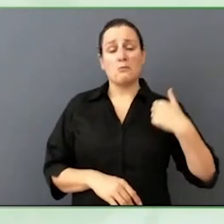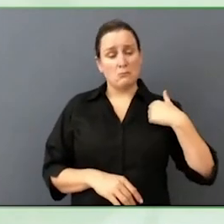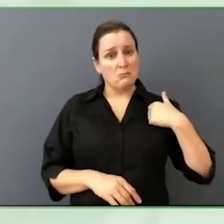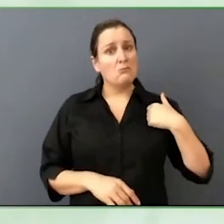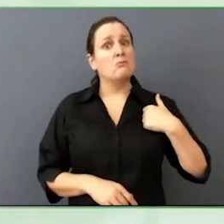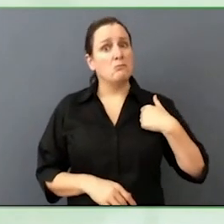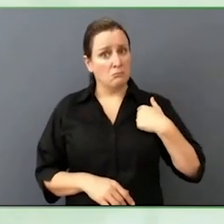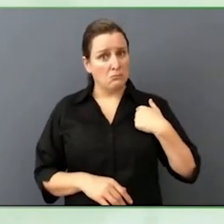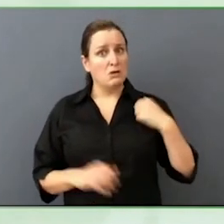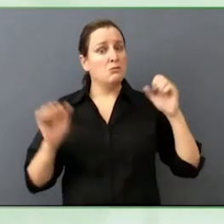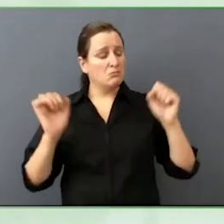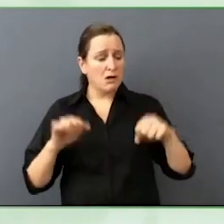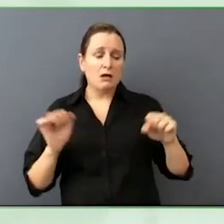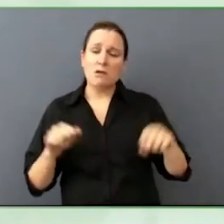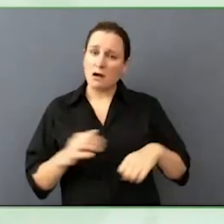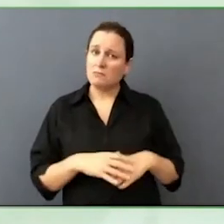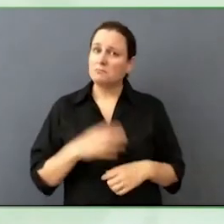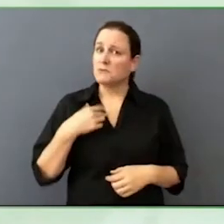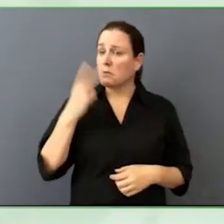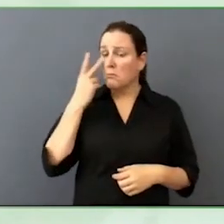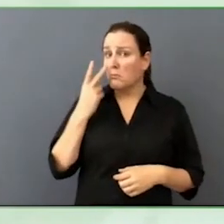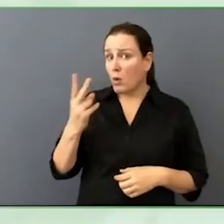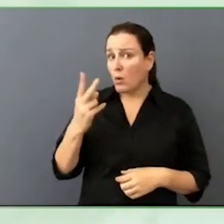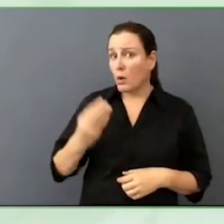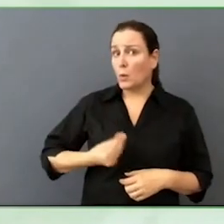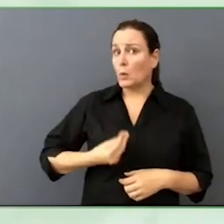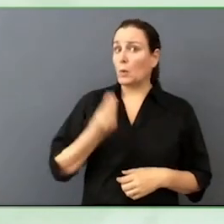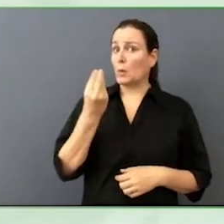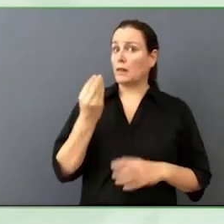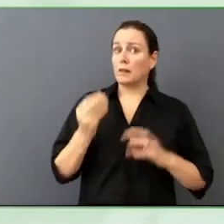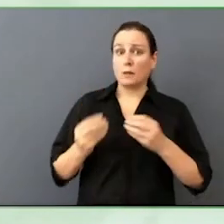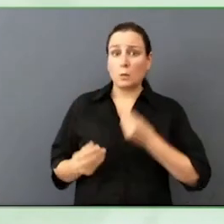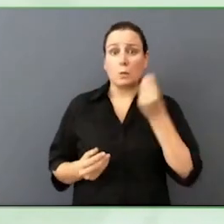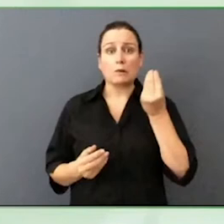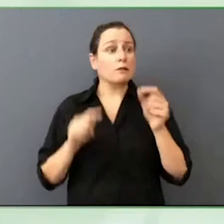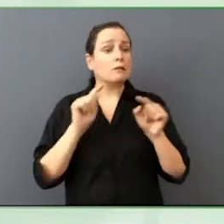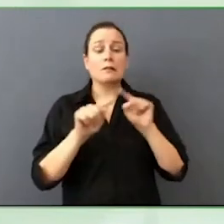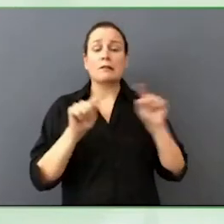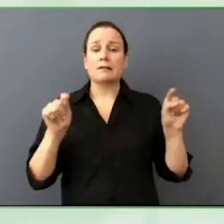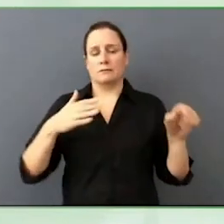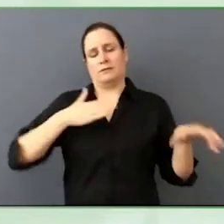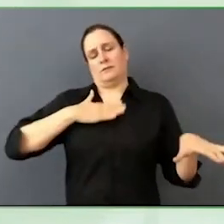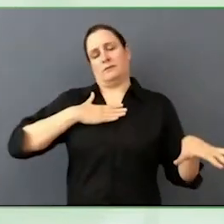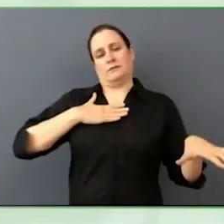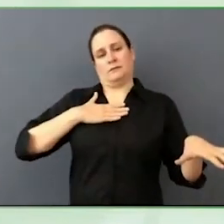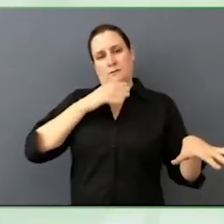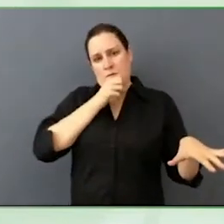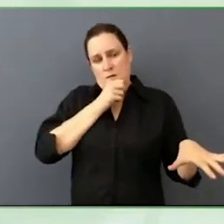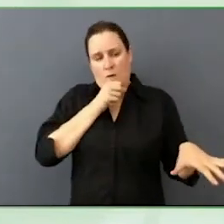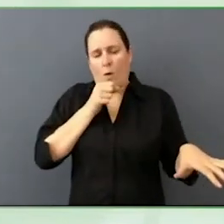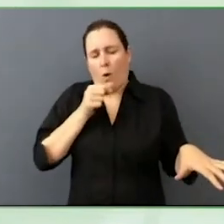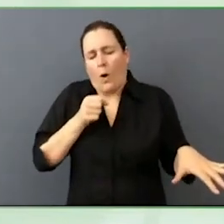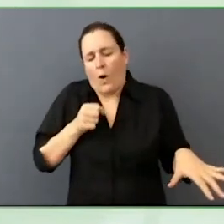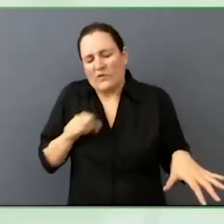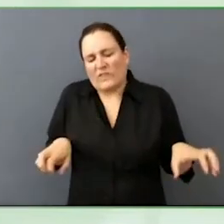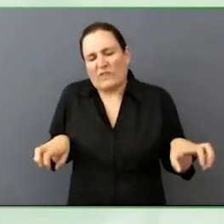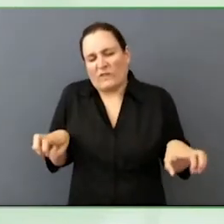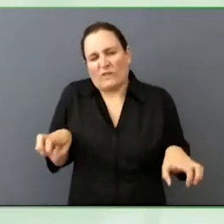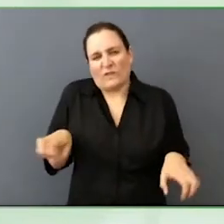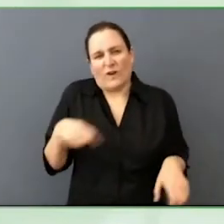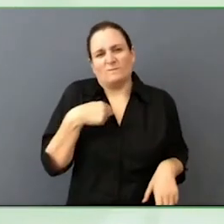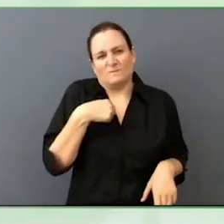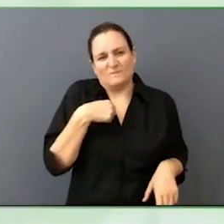I am an elder and I have never seen the young people step up like